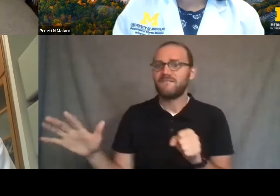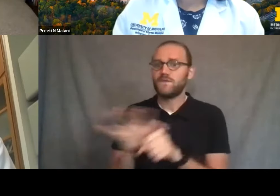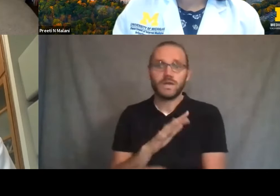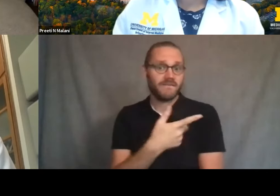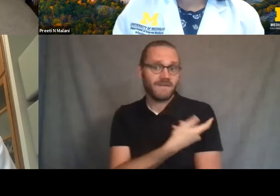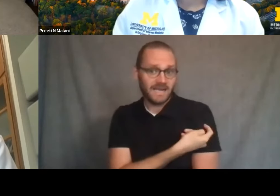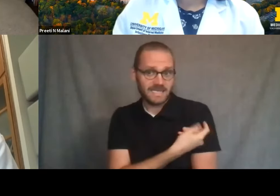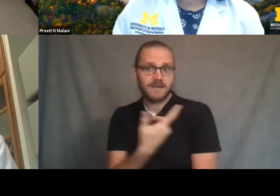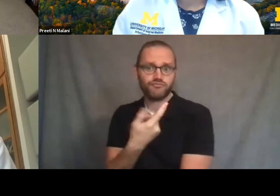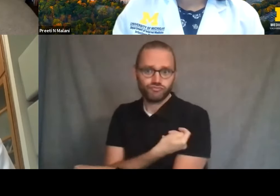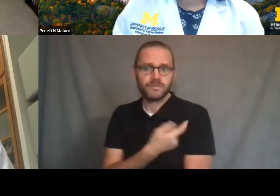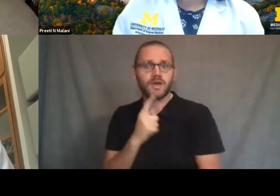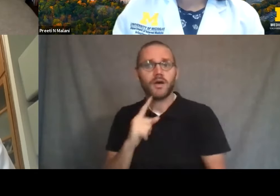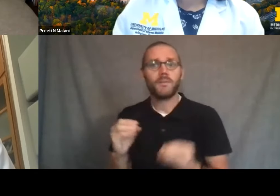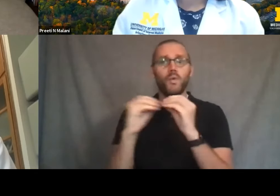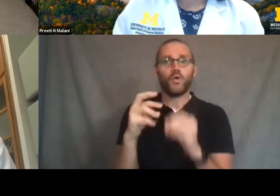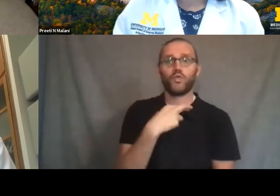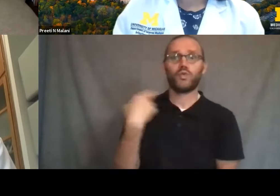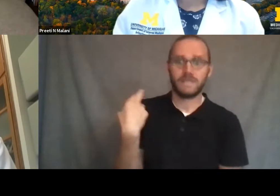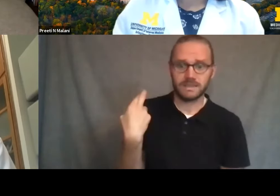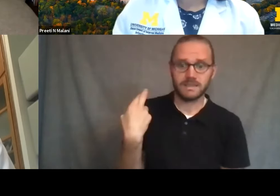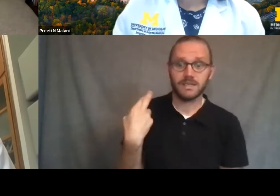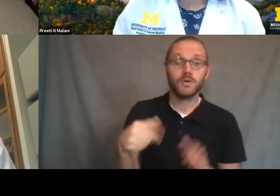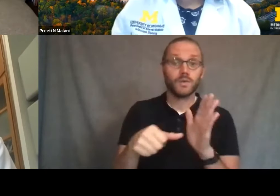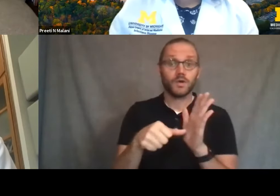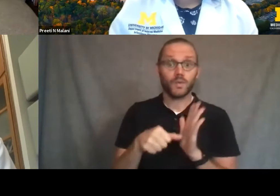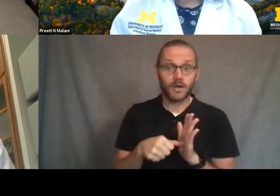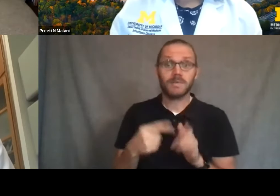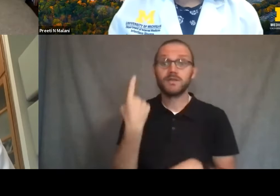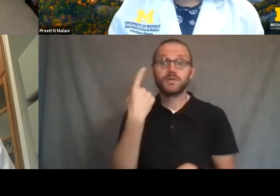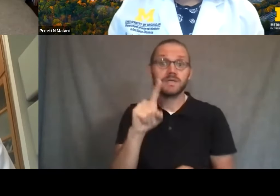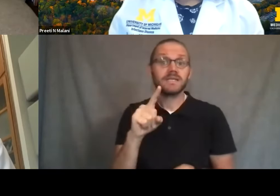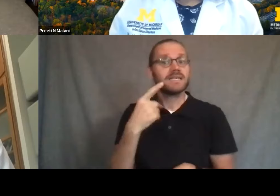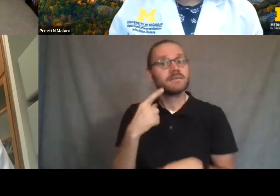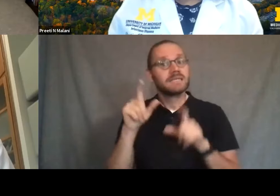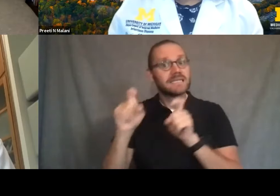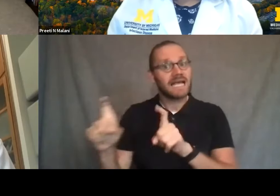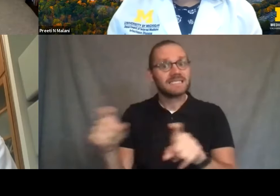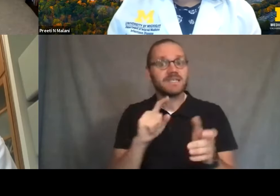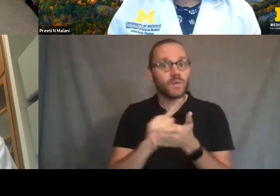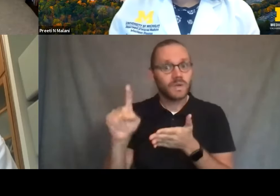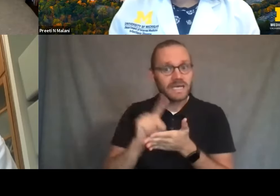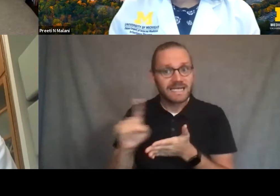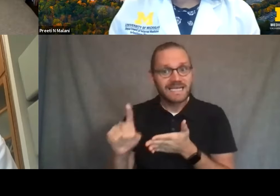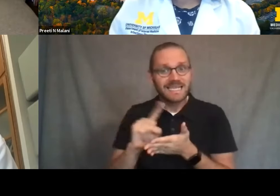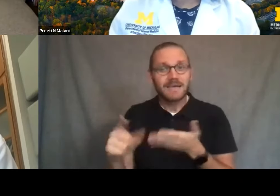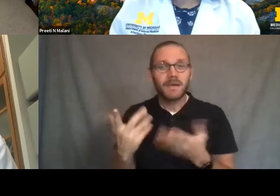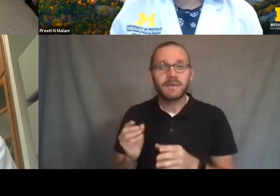are at greater risk. And the requirements are in place for those folks to be tested weekly, so they may be overrepresented in those data,